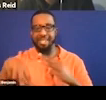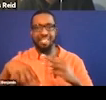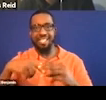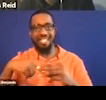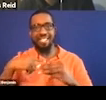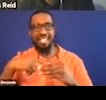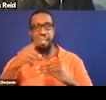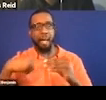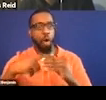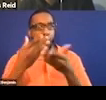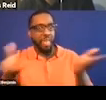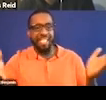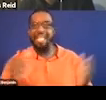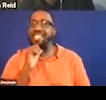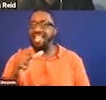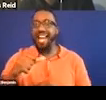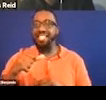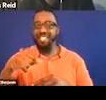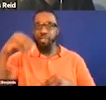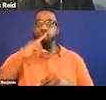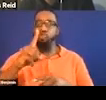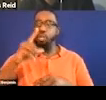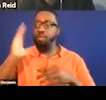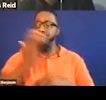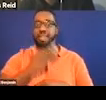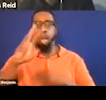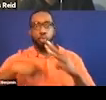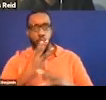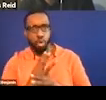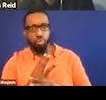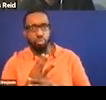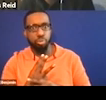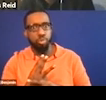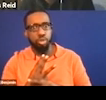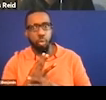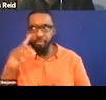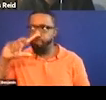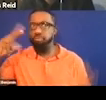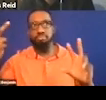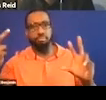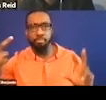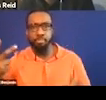Consider a time when you were gathered with family and friends. Remember? We've all been in a similar situation where you're